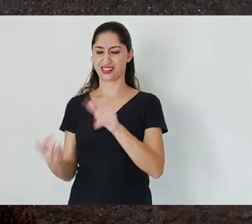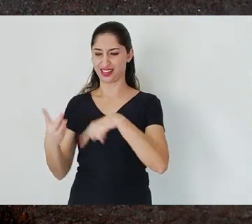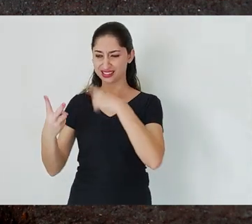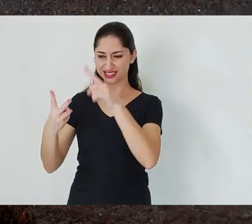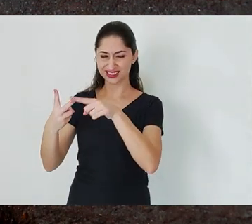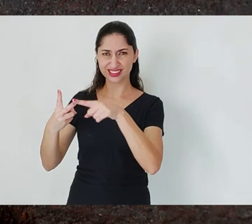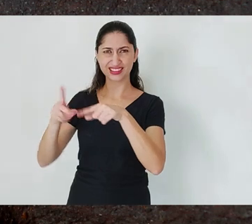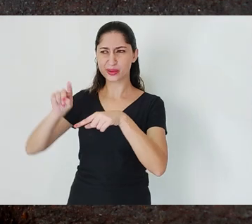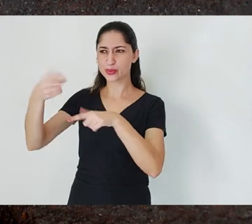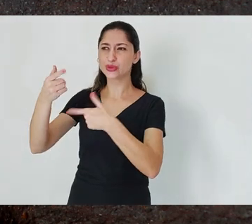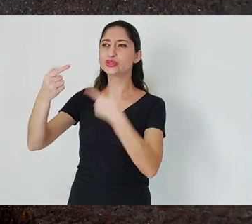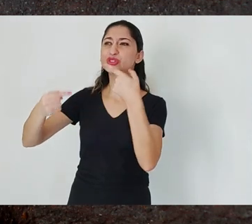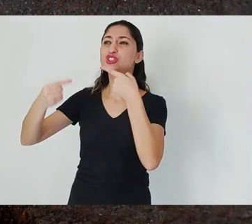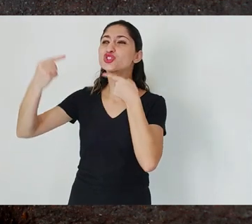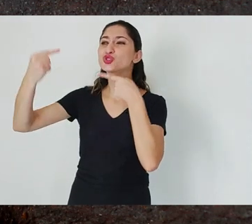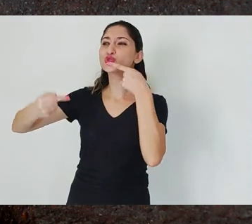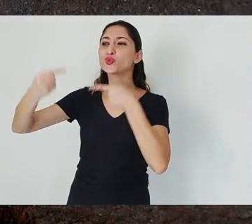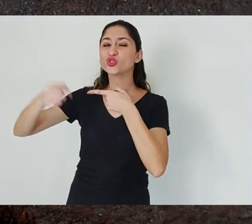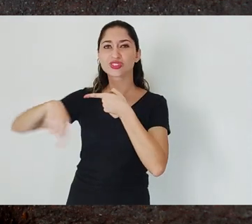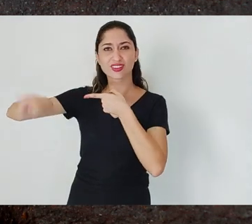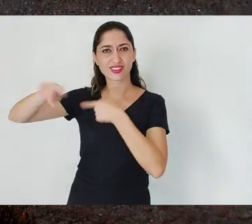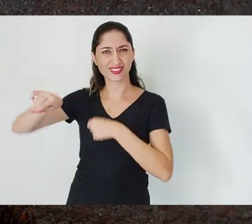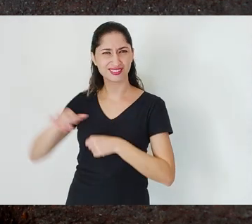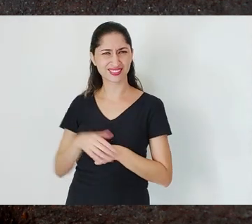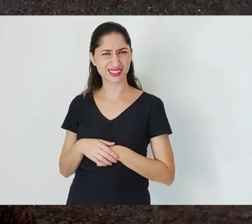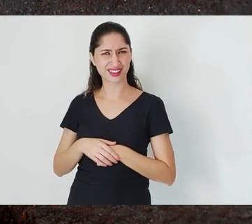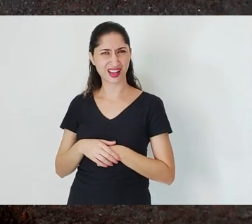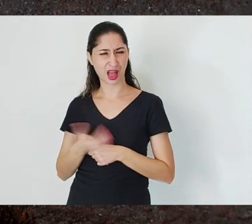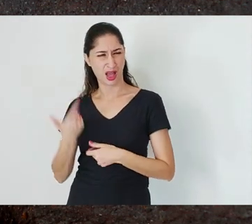I even asked to to the undersecretary at